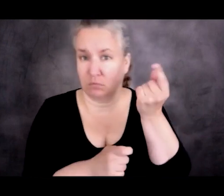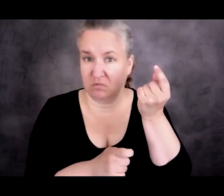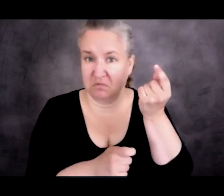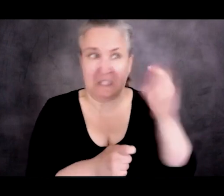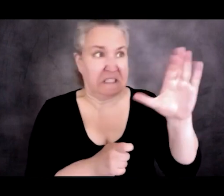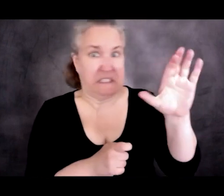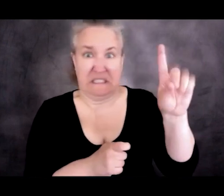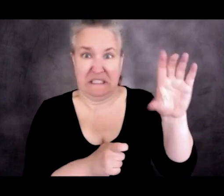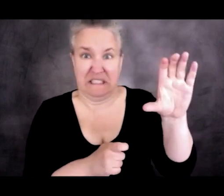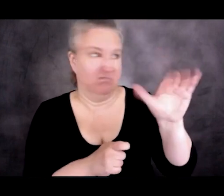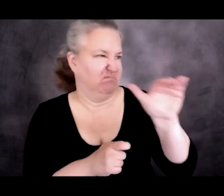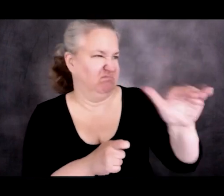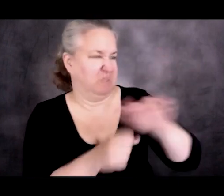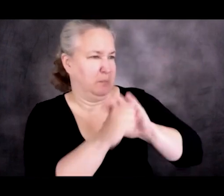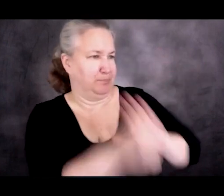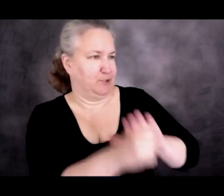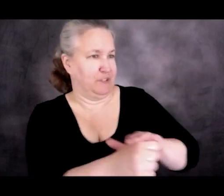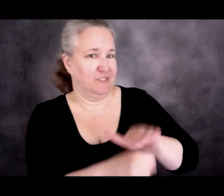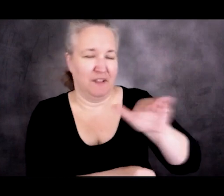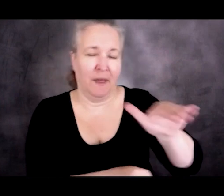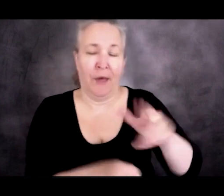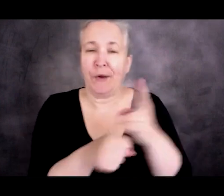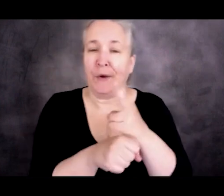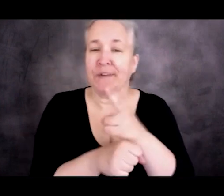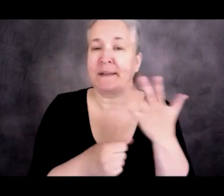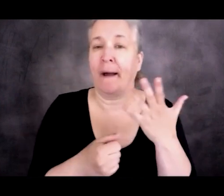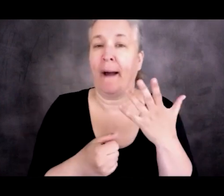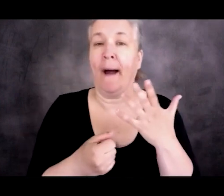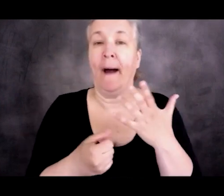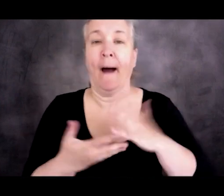to use a relatively obscure portion of the US Health